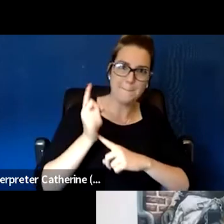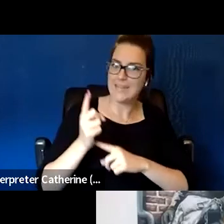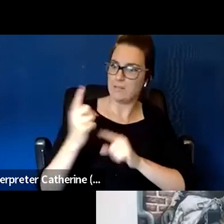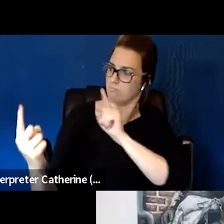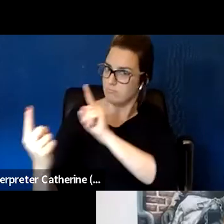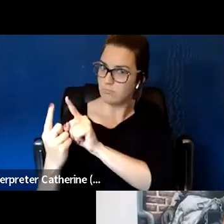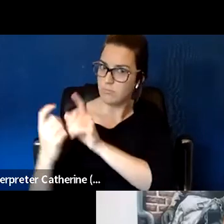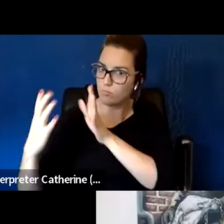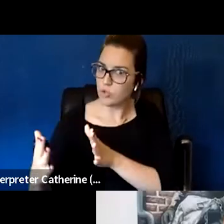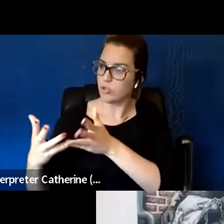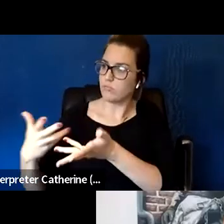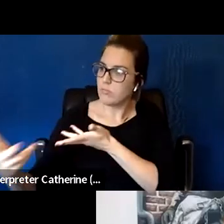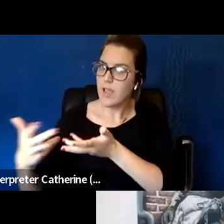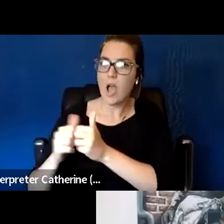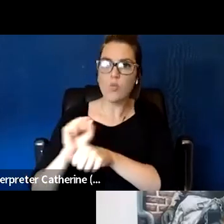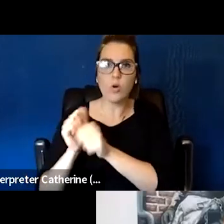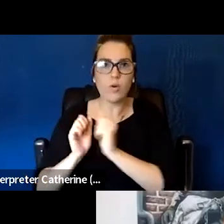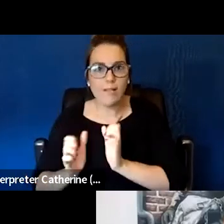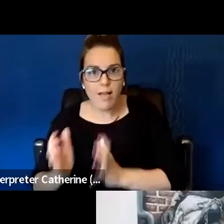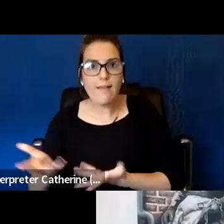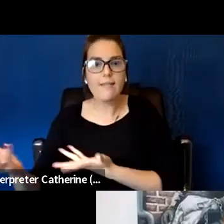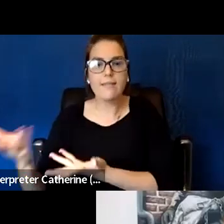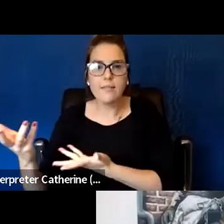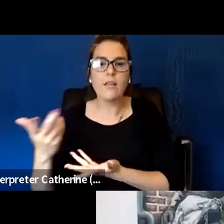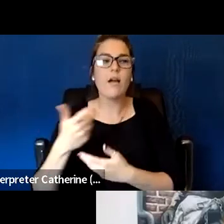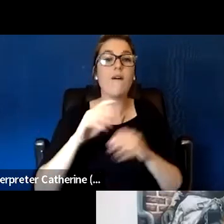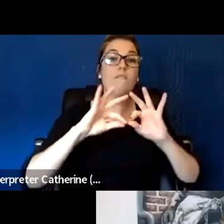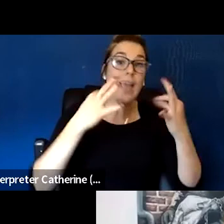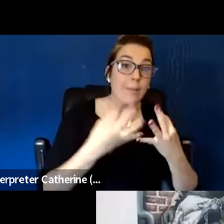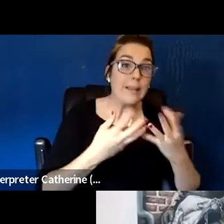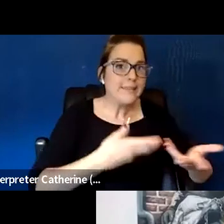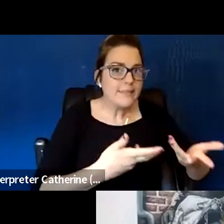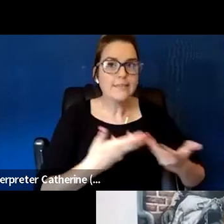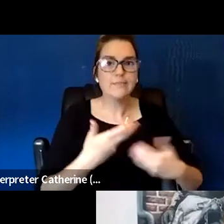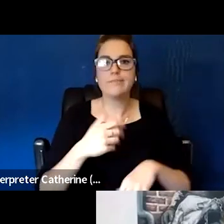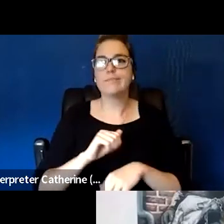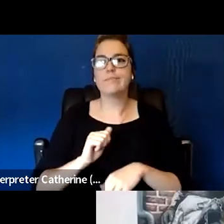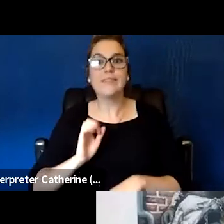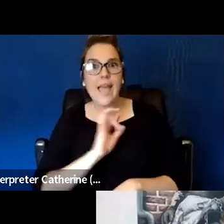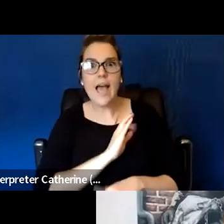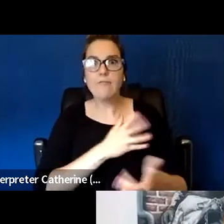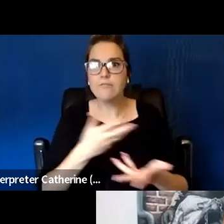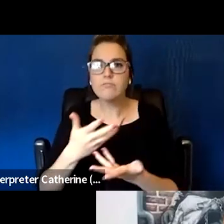to how we treat the clients, and the families. So thank you for bringing that up. Absolutely.